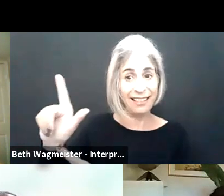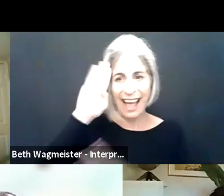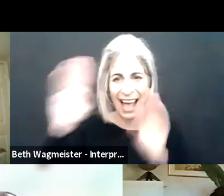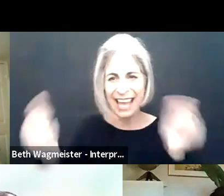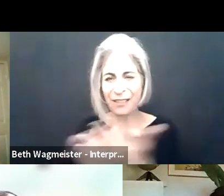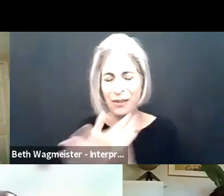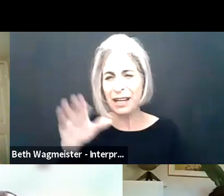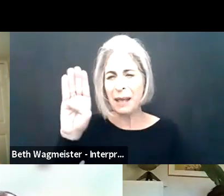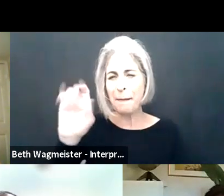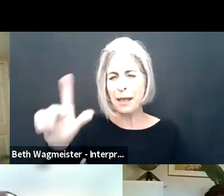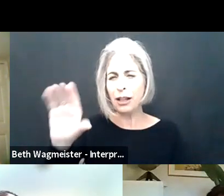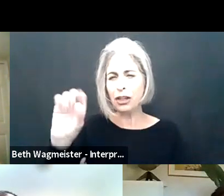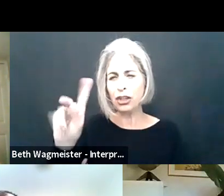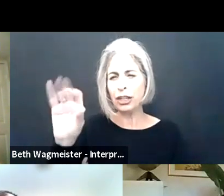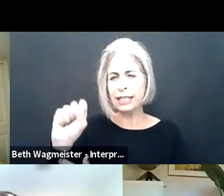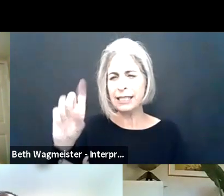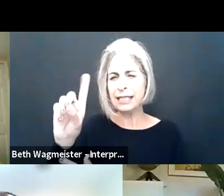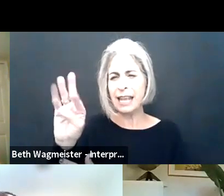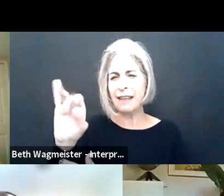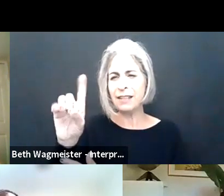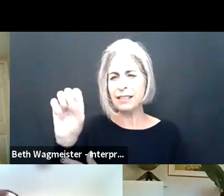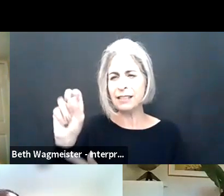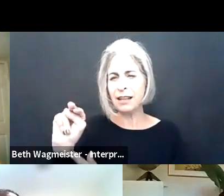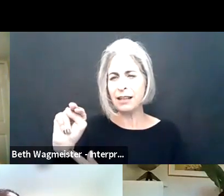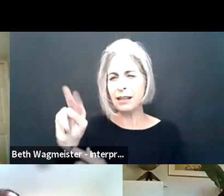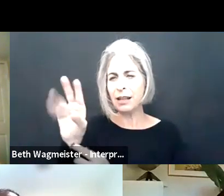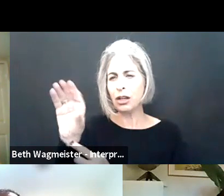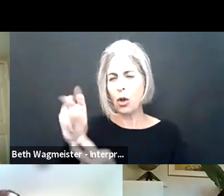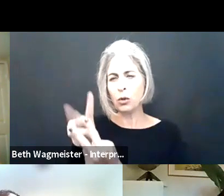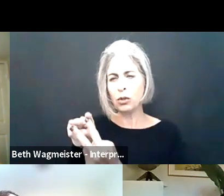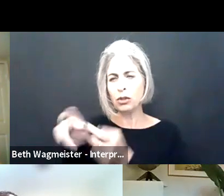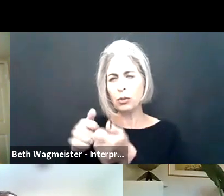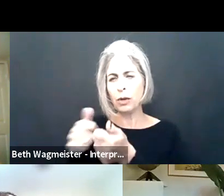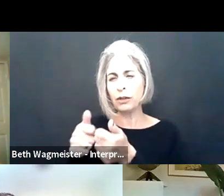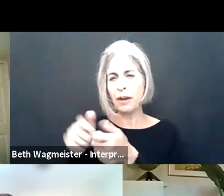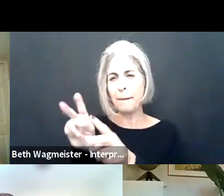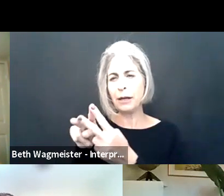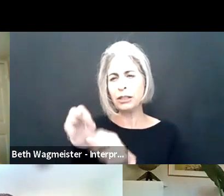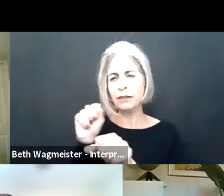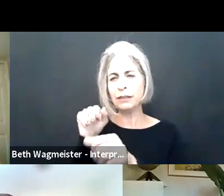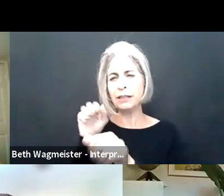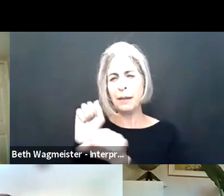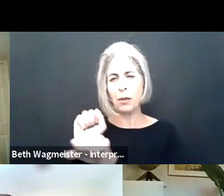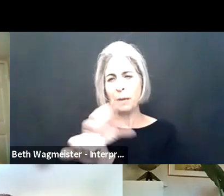Susan: And Bill? Hi, everyone, Bill Curtis-Davidson here.